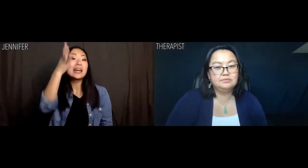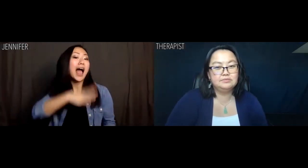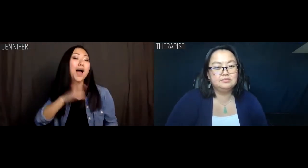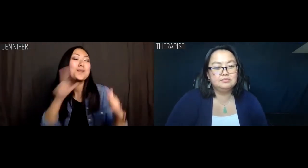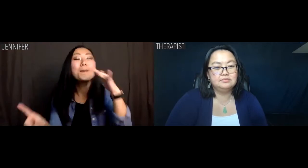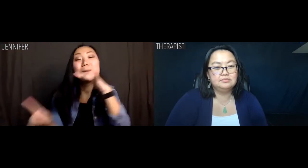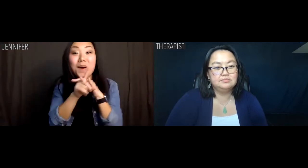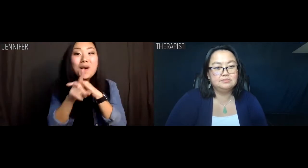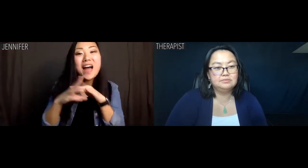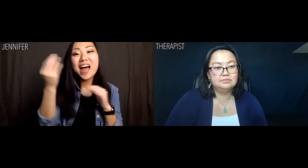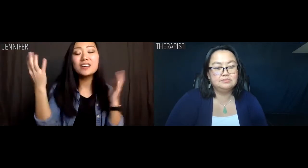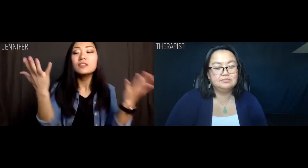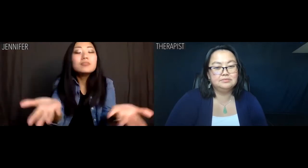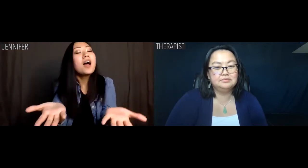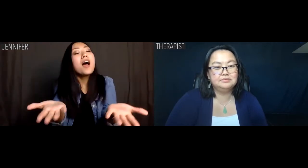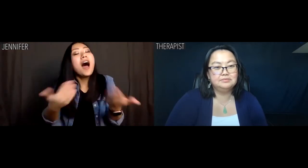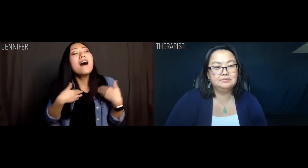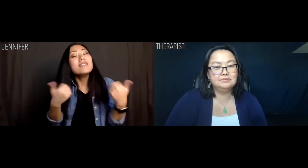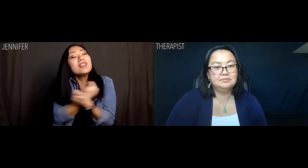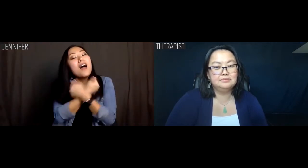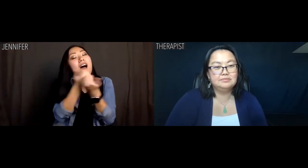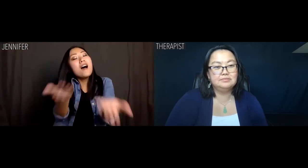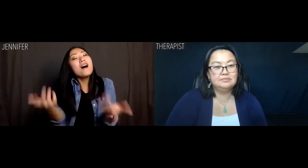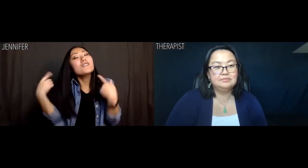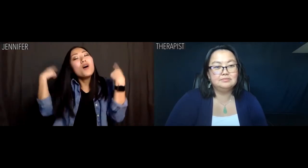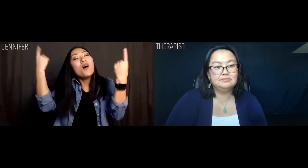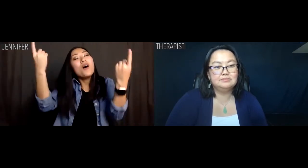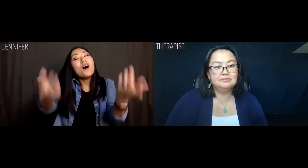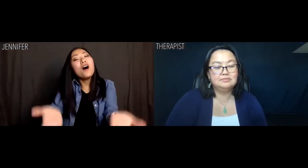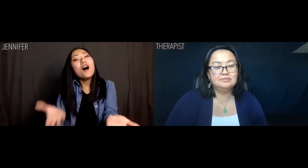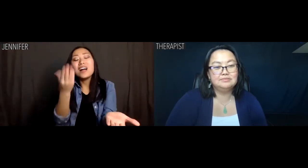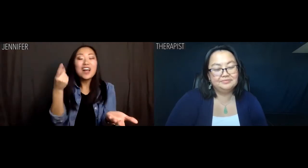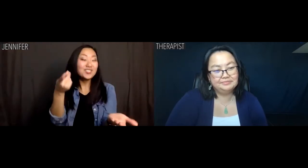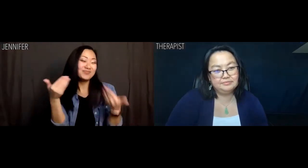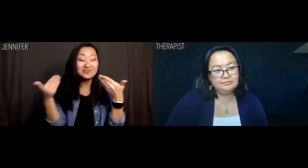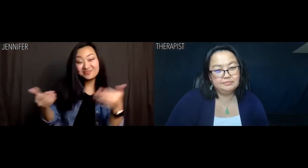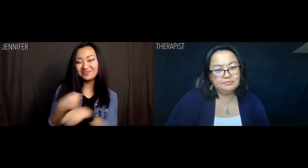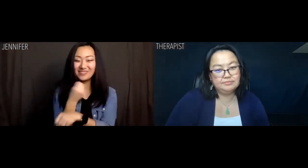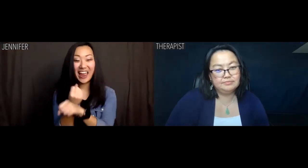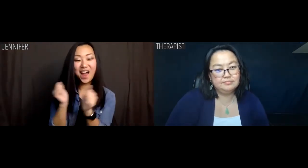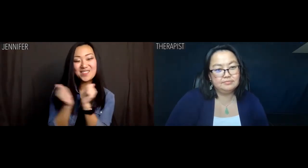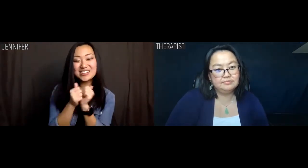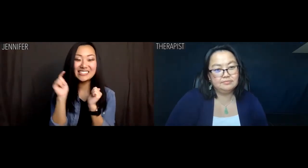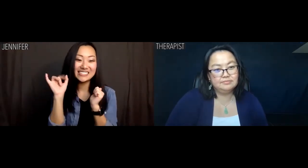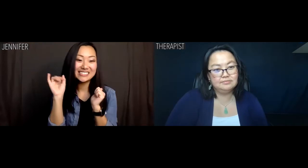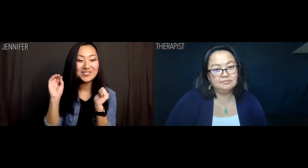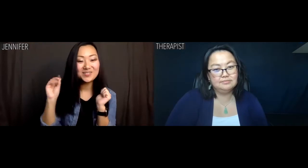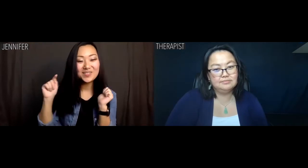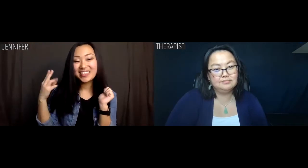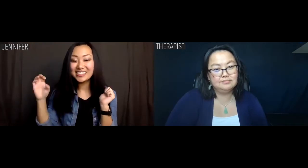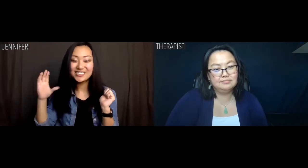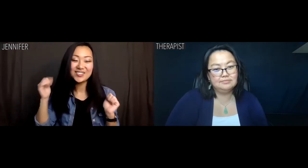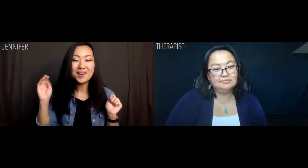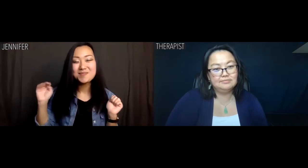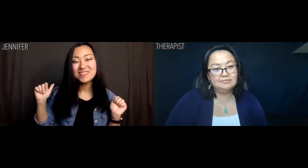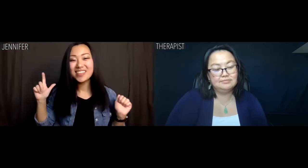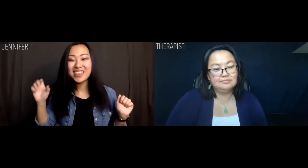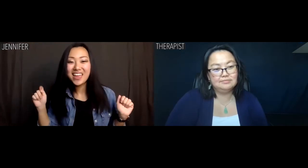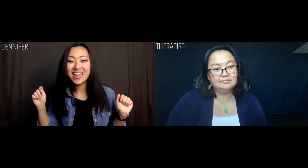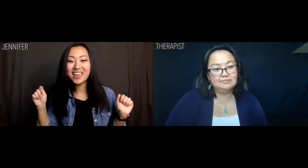some guy opens you up to the fact that you've had love all along and then you get to make out with Timothee Chalamet.